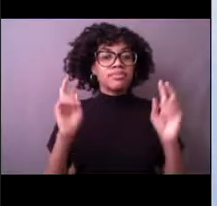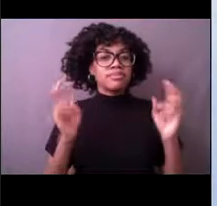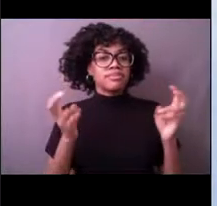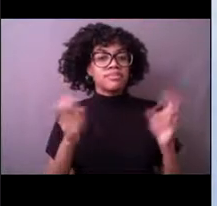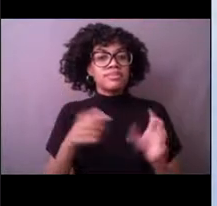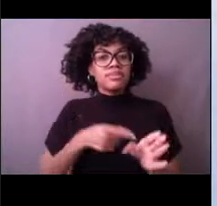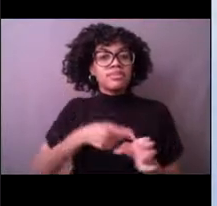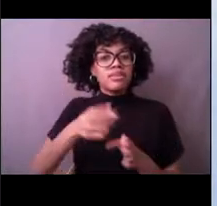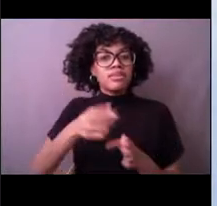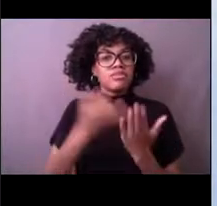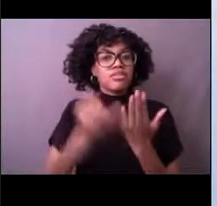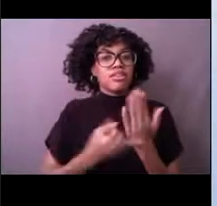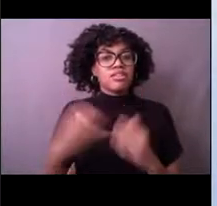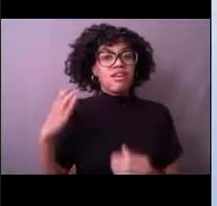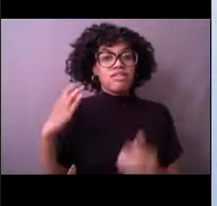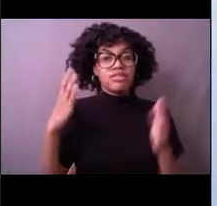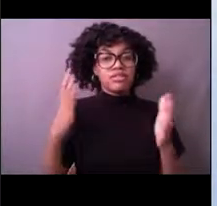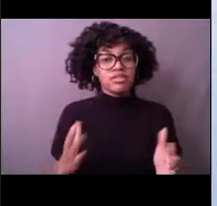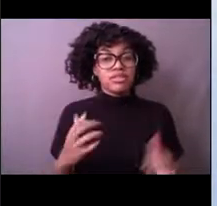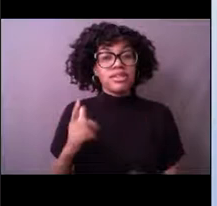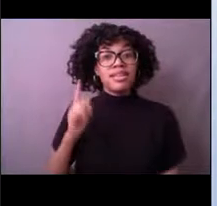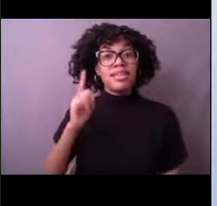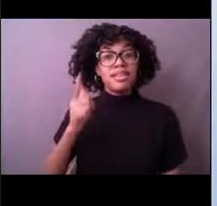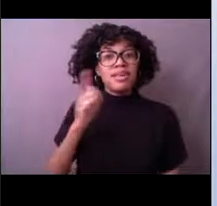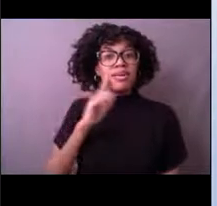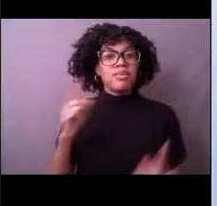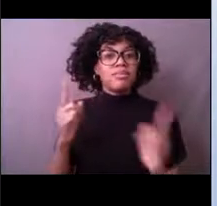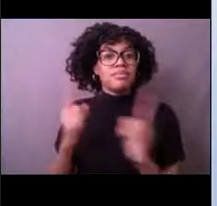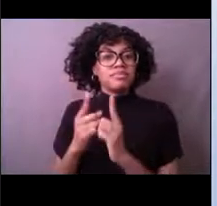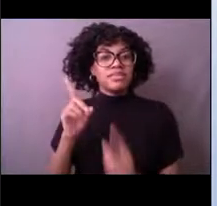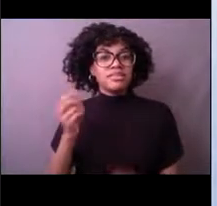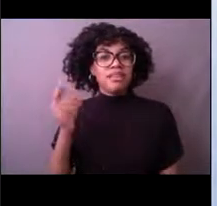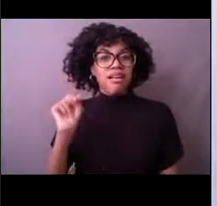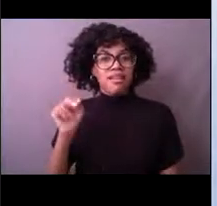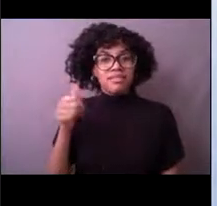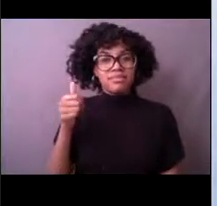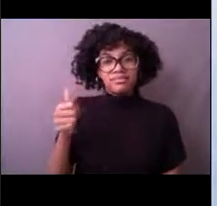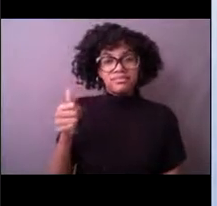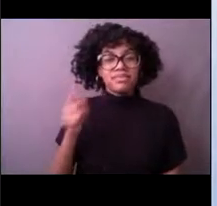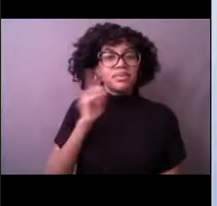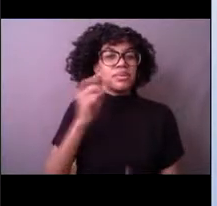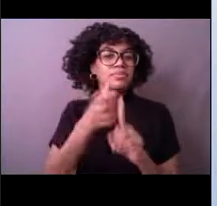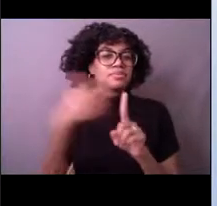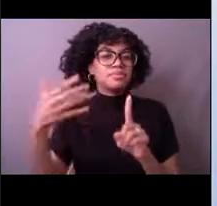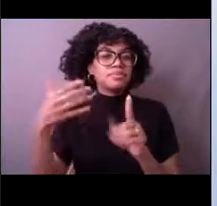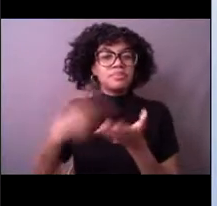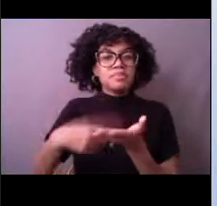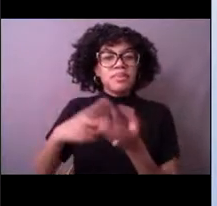you will meet my friend and colleague Dawn Petraitis. She will talk about buoy observations